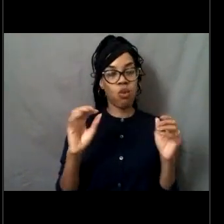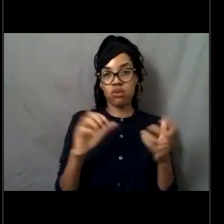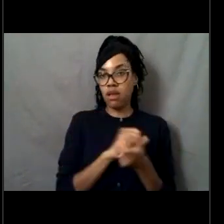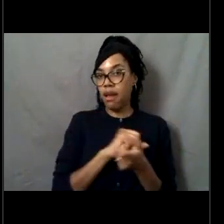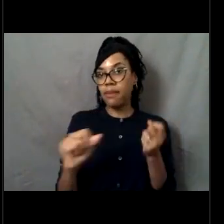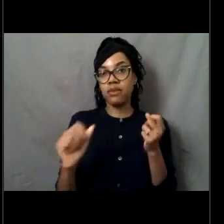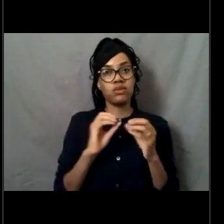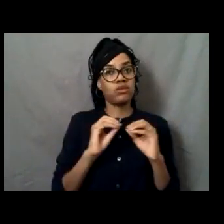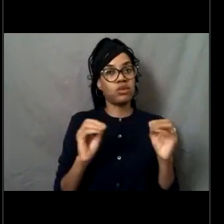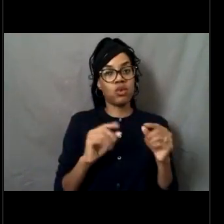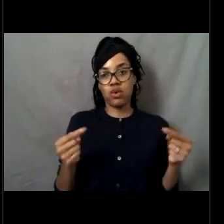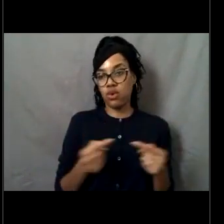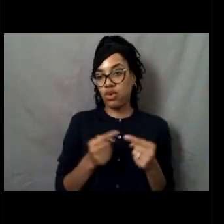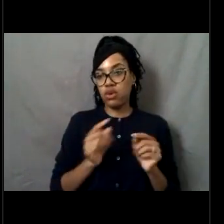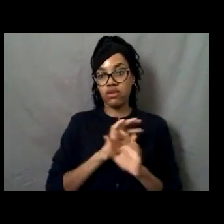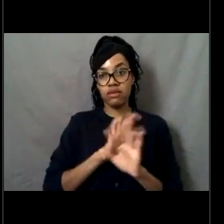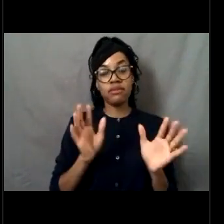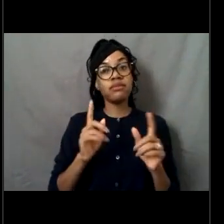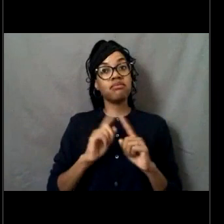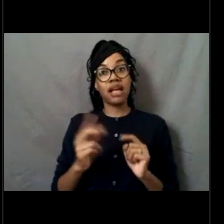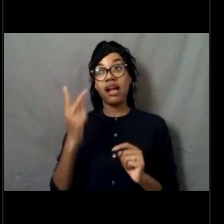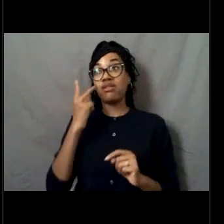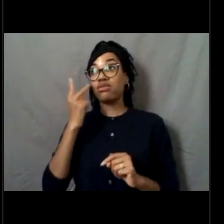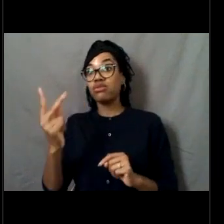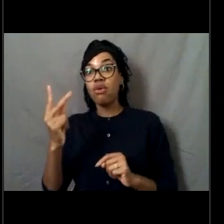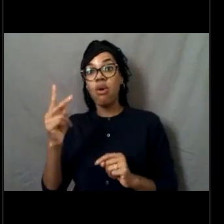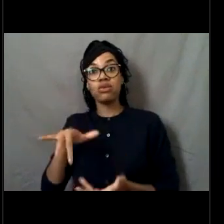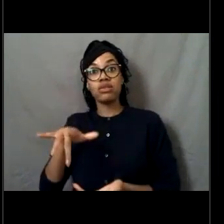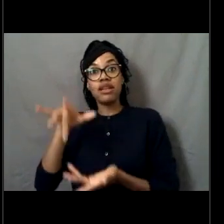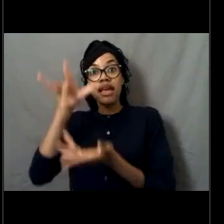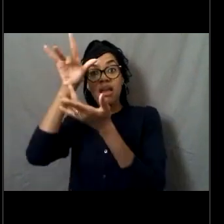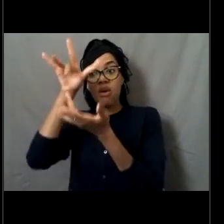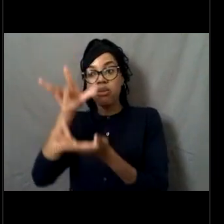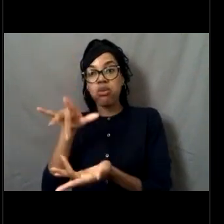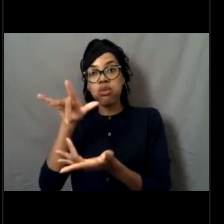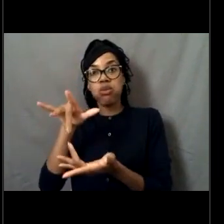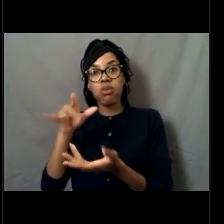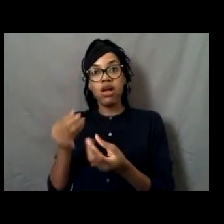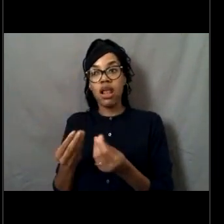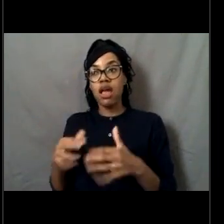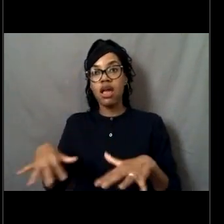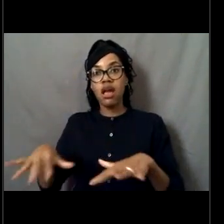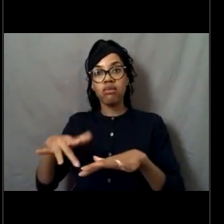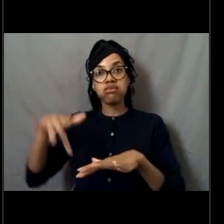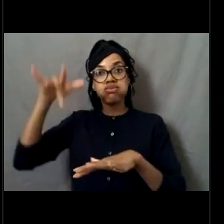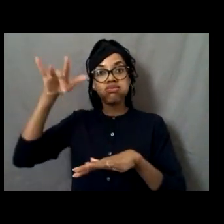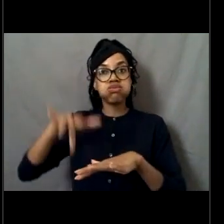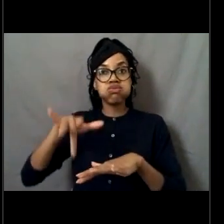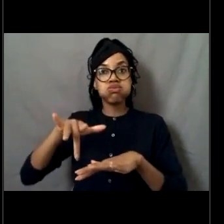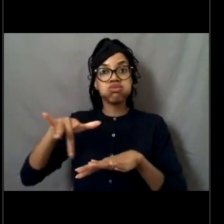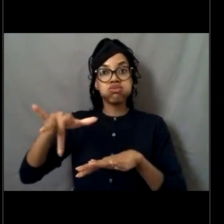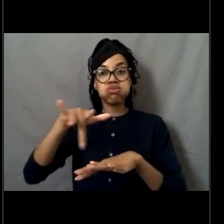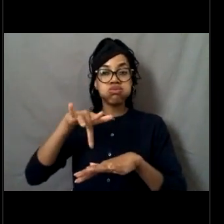It touched down about a mile away from my house. And it was very large in this picture up at the top